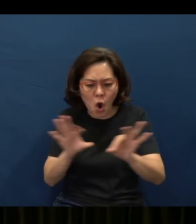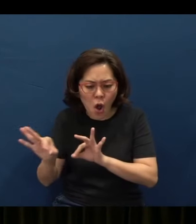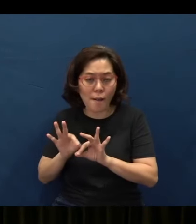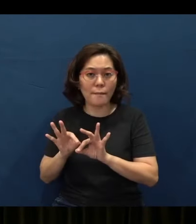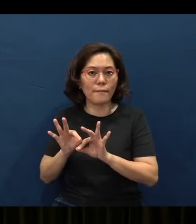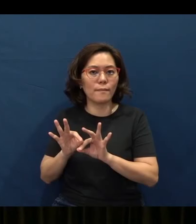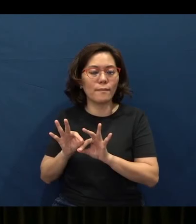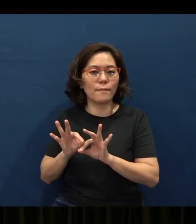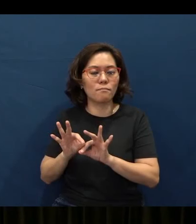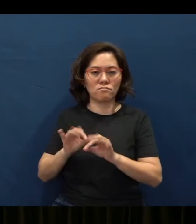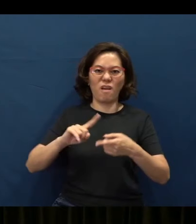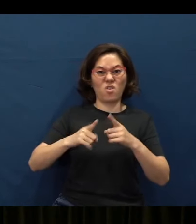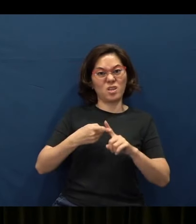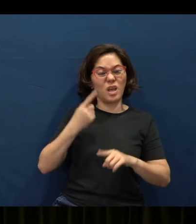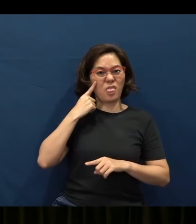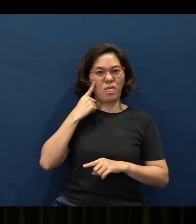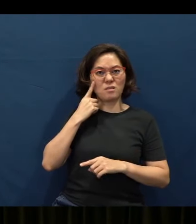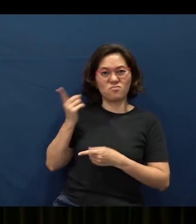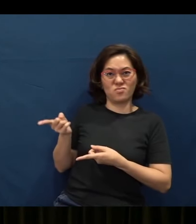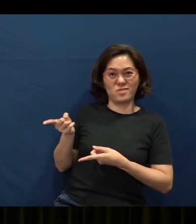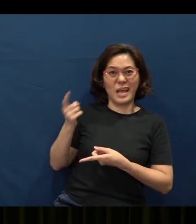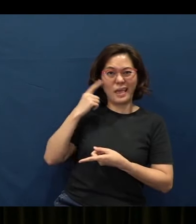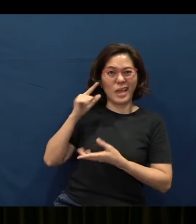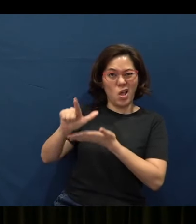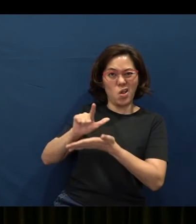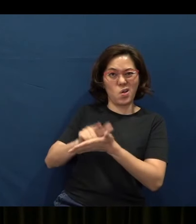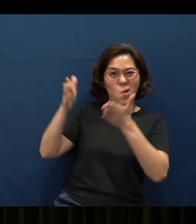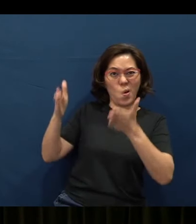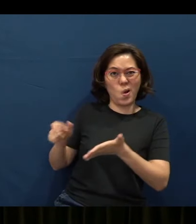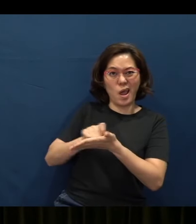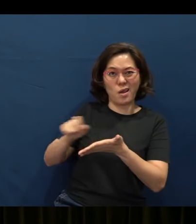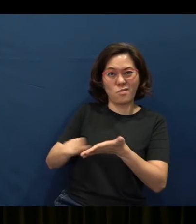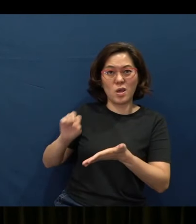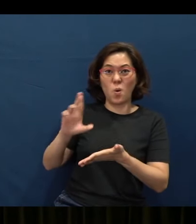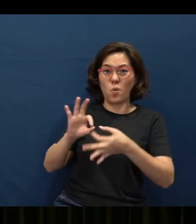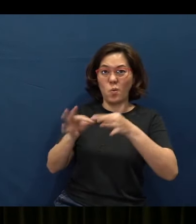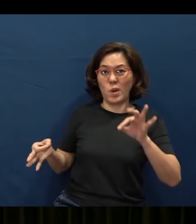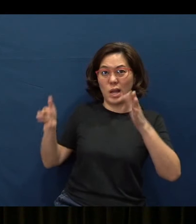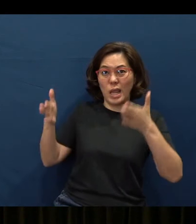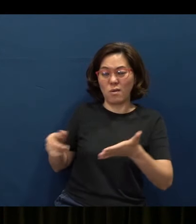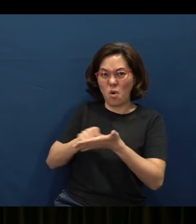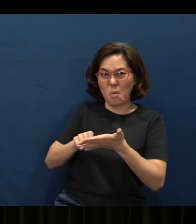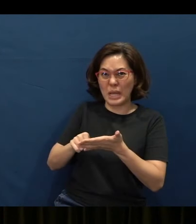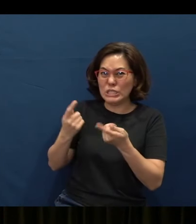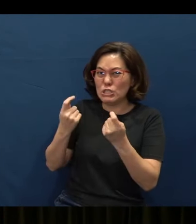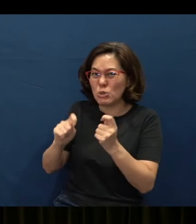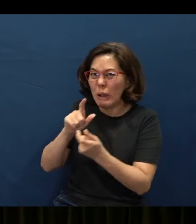Friends, I think that’s drafted by a lawyer or a linguist who tries to be very accurate.